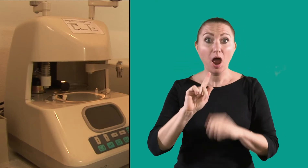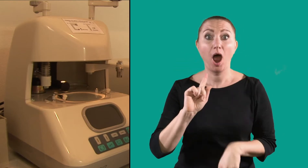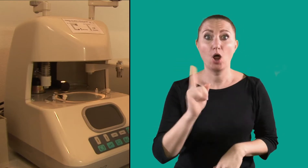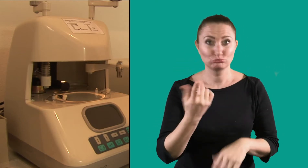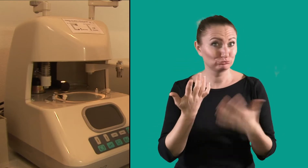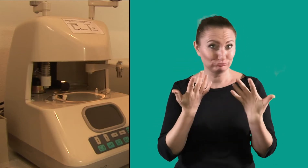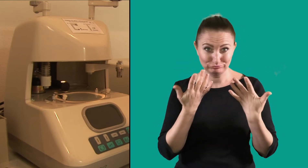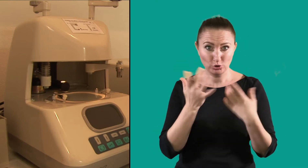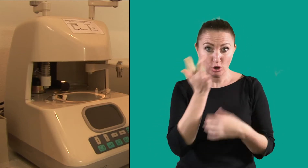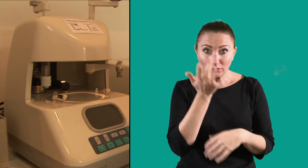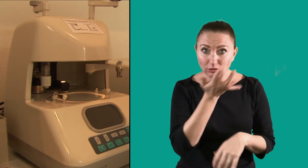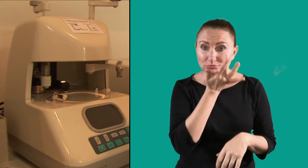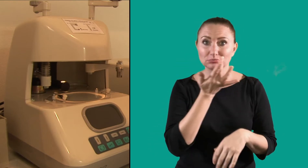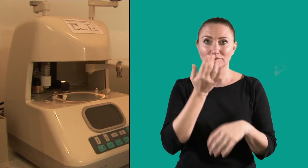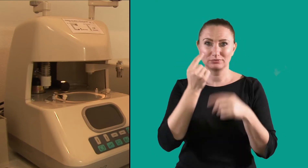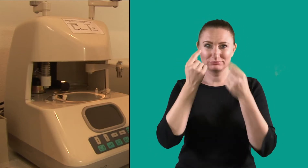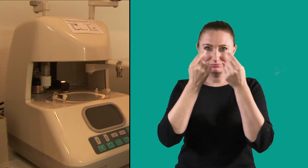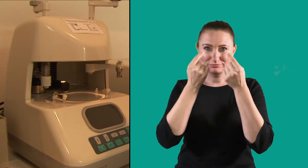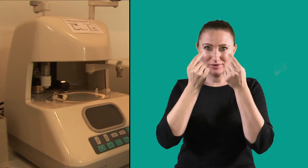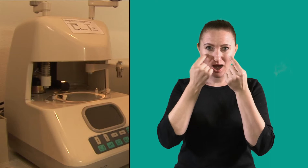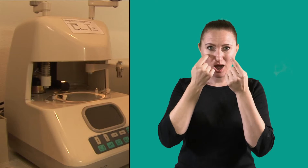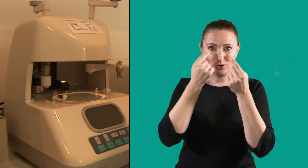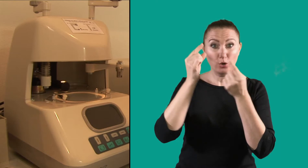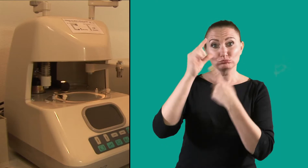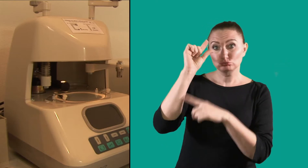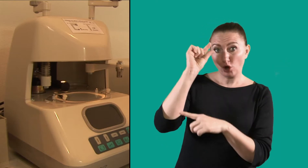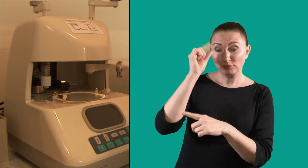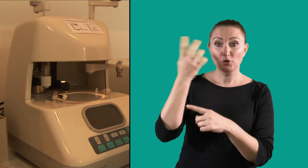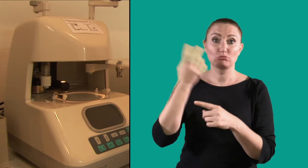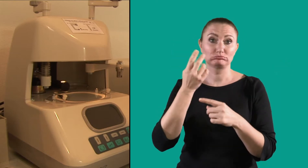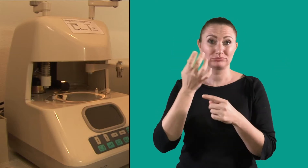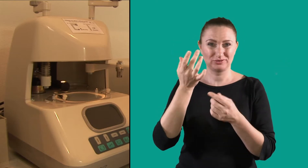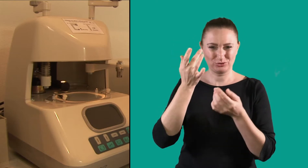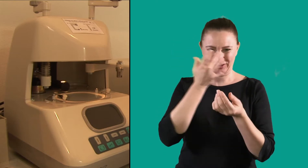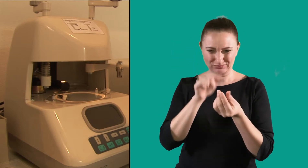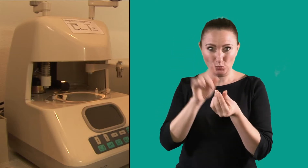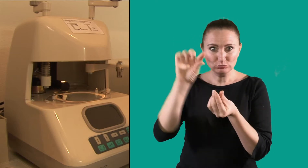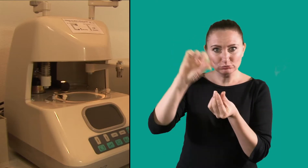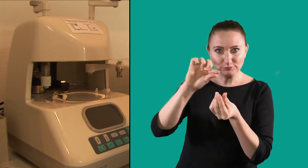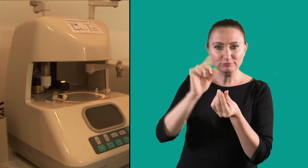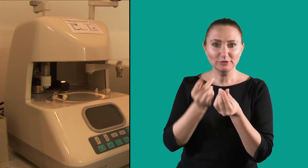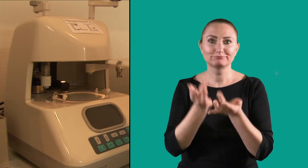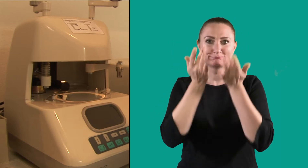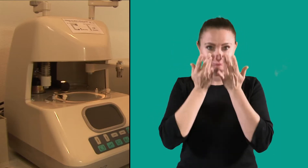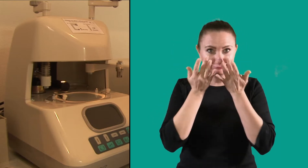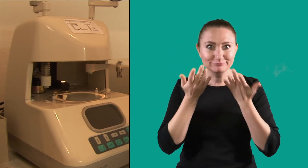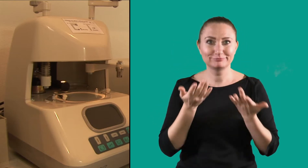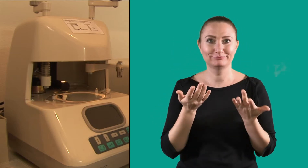Also contact lenses, drops for contact lenses